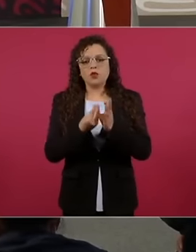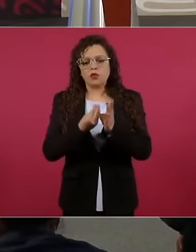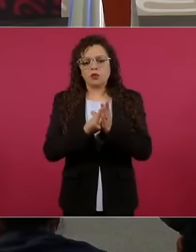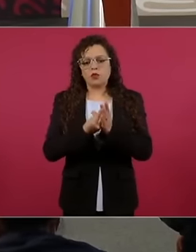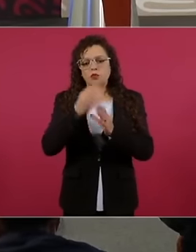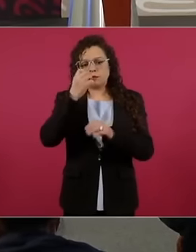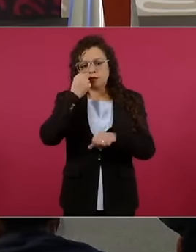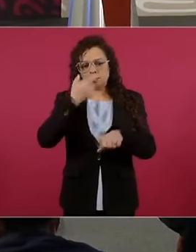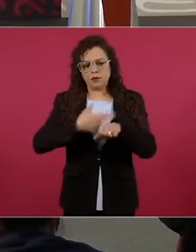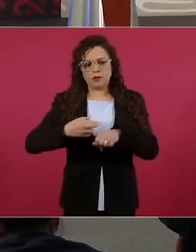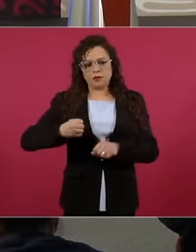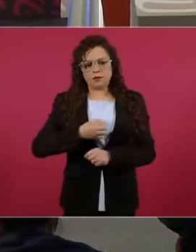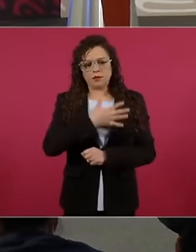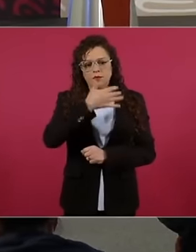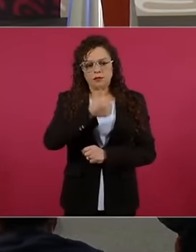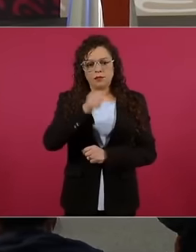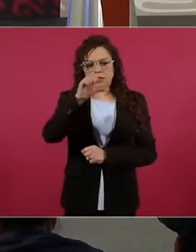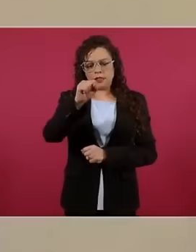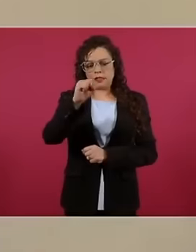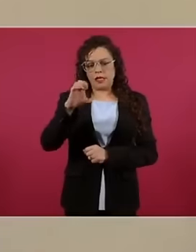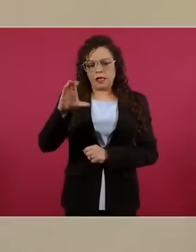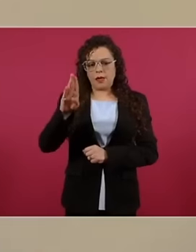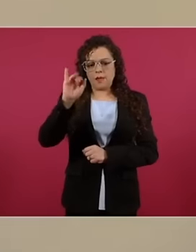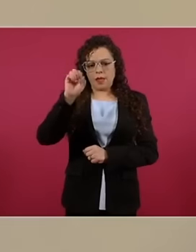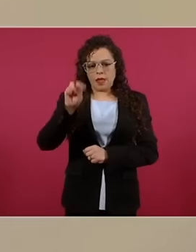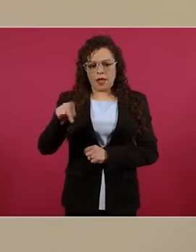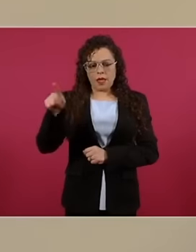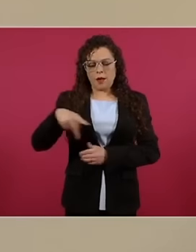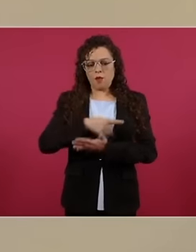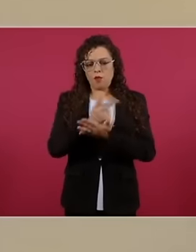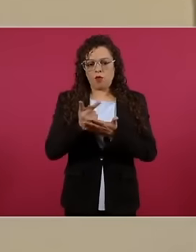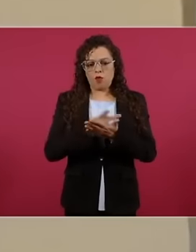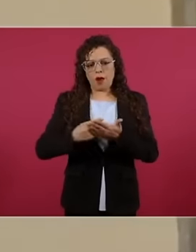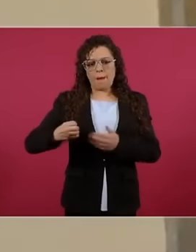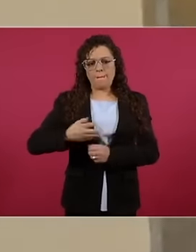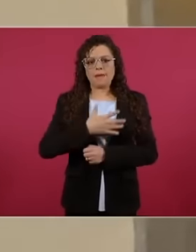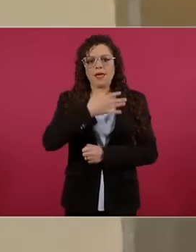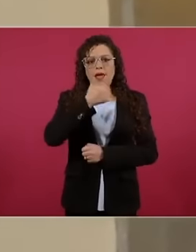welfare, in particular with the coordination of welfare programs that were our